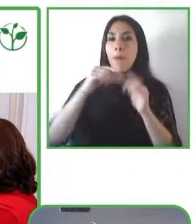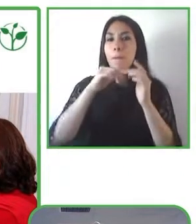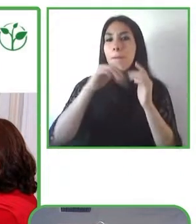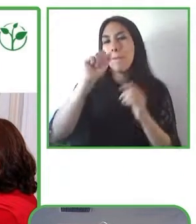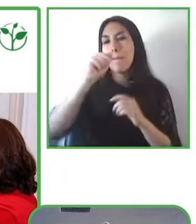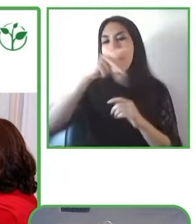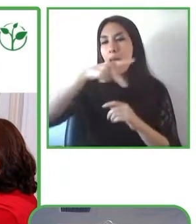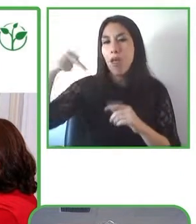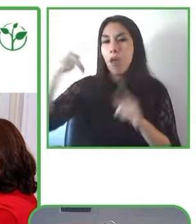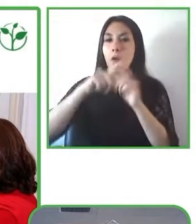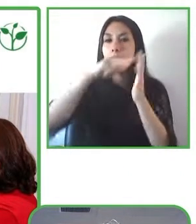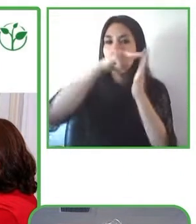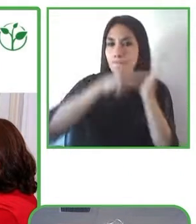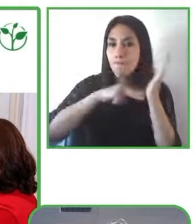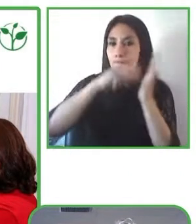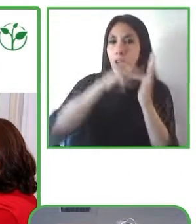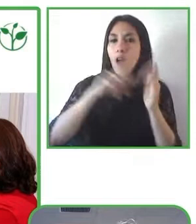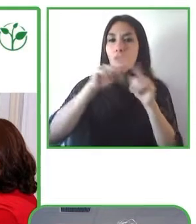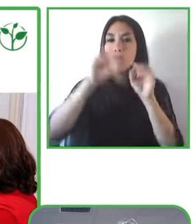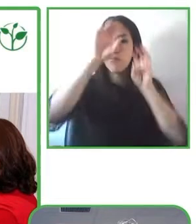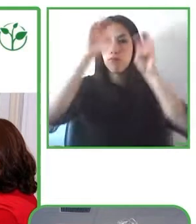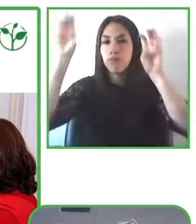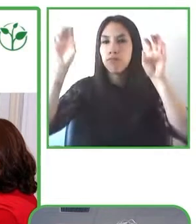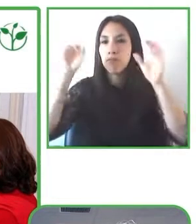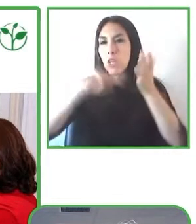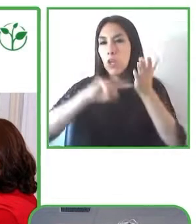the screen readers this is for the labour inclusion of